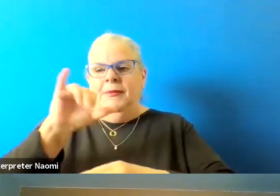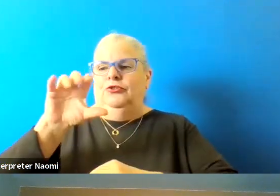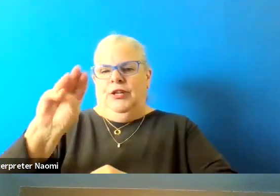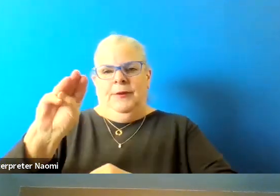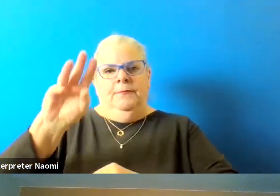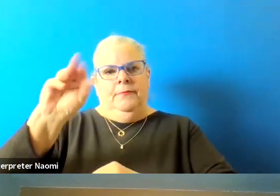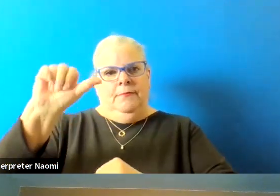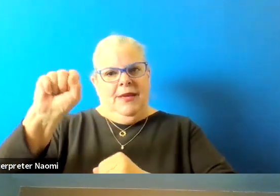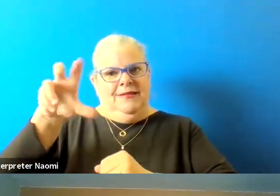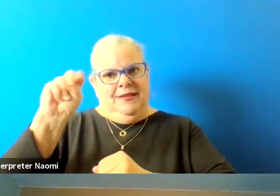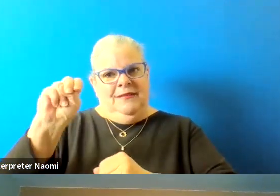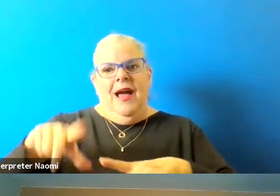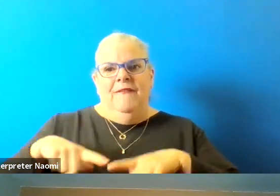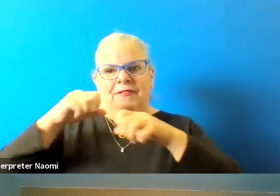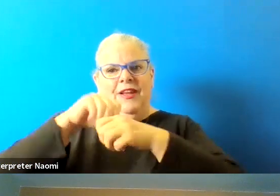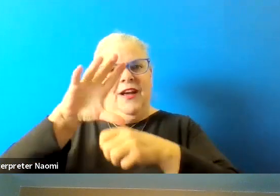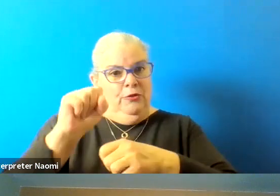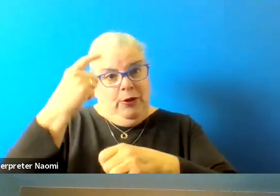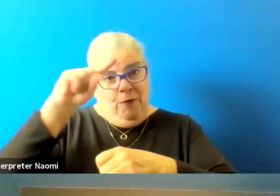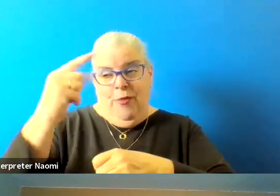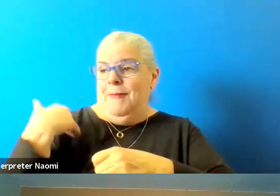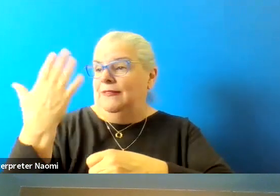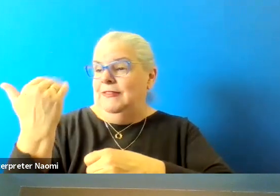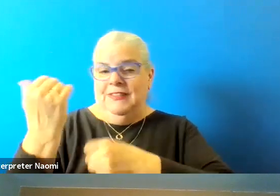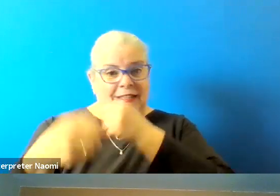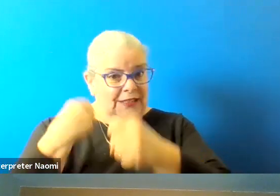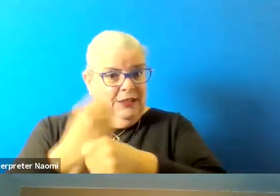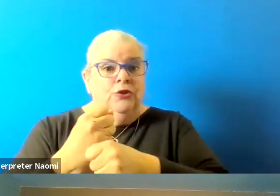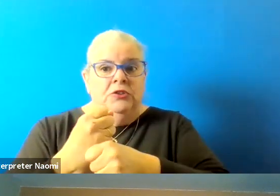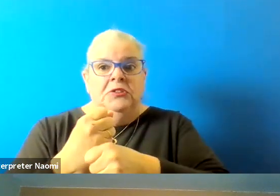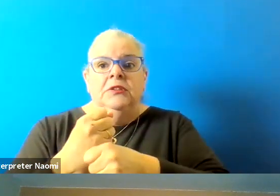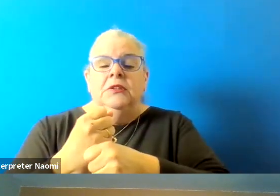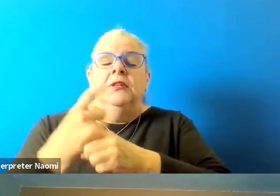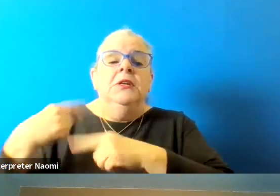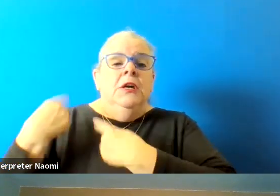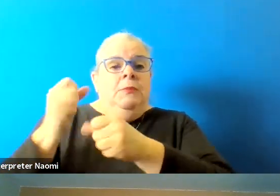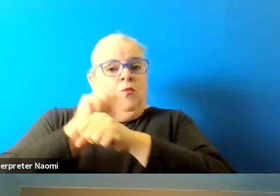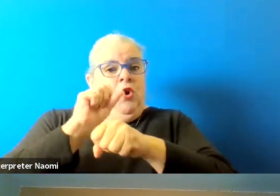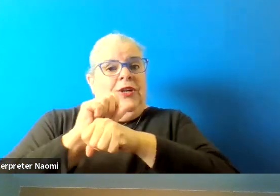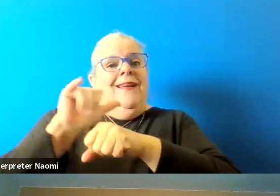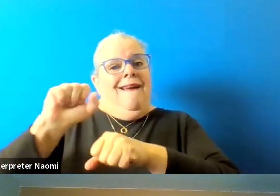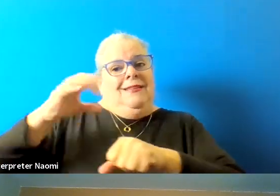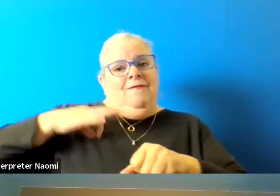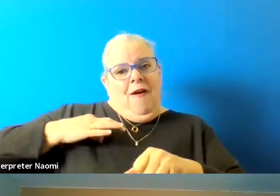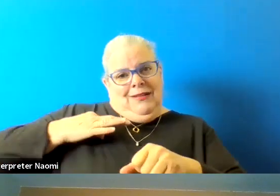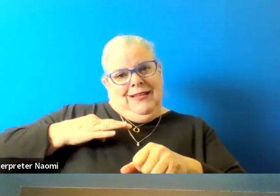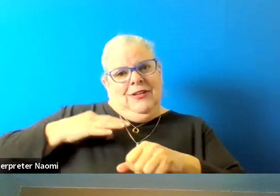I've lived in Colorado Springs for the last 15 years, I've been working as a volunteer at various levels.